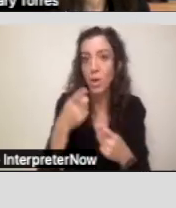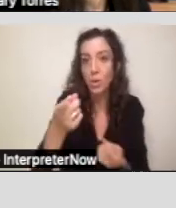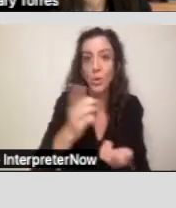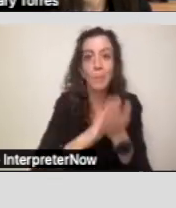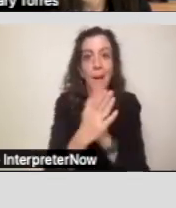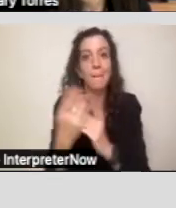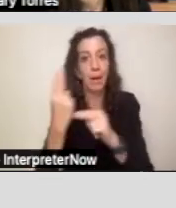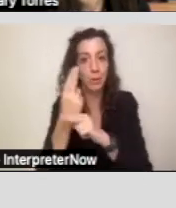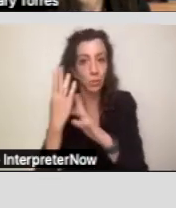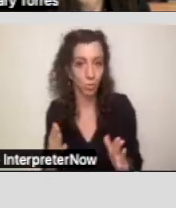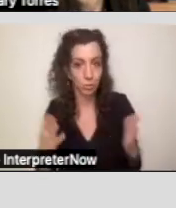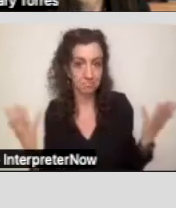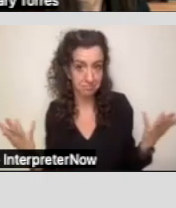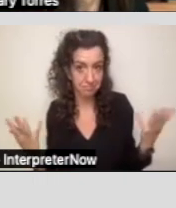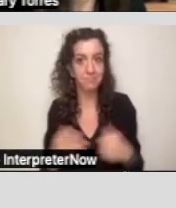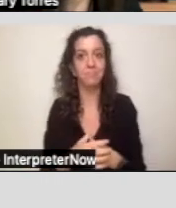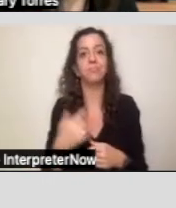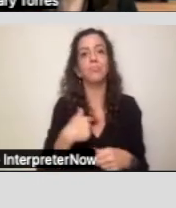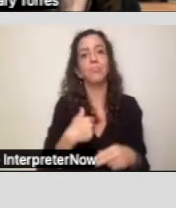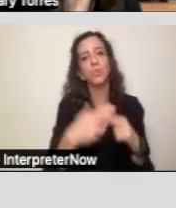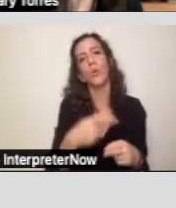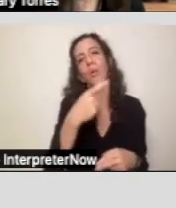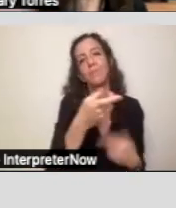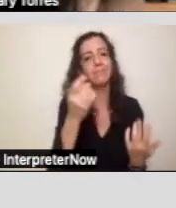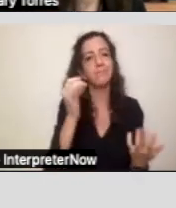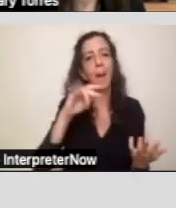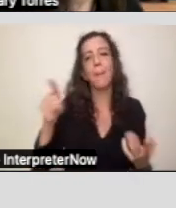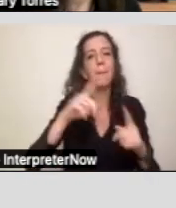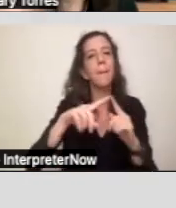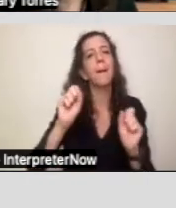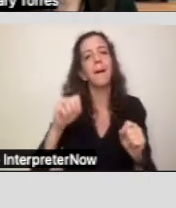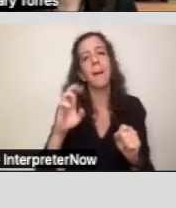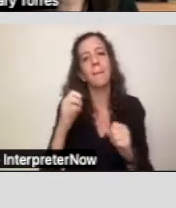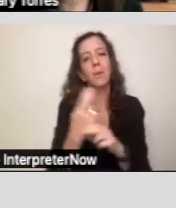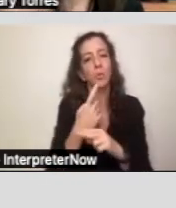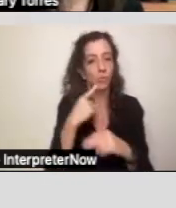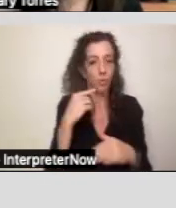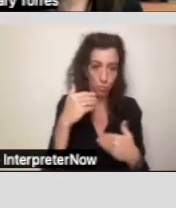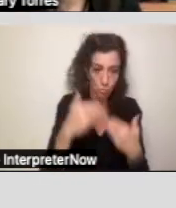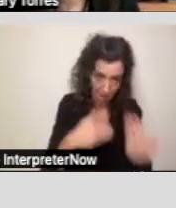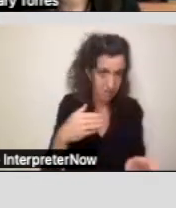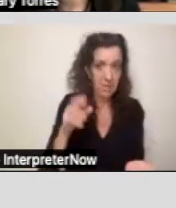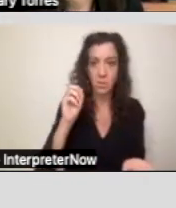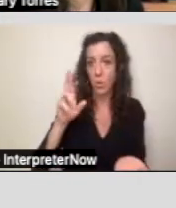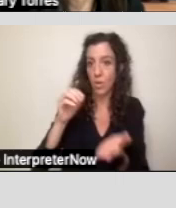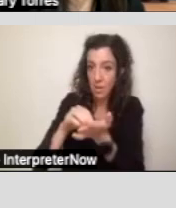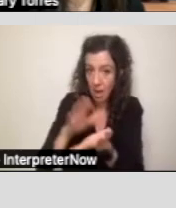And so we call this, an IPP can be used for the process, the actual document in the meeting.